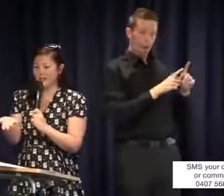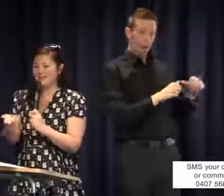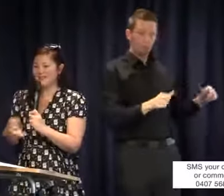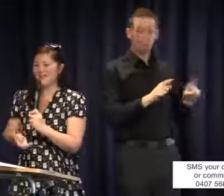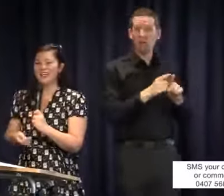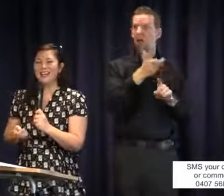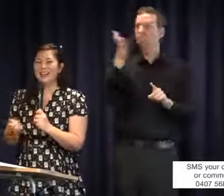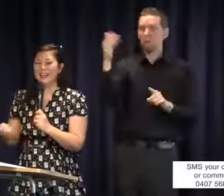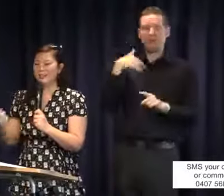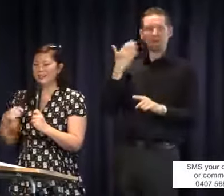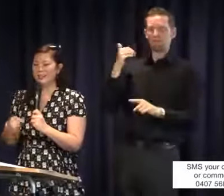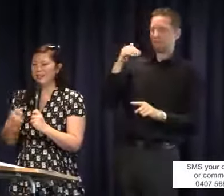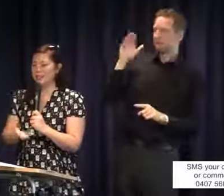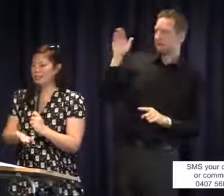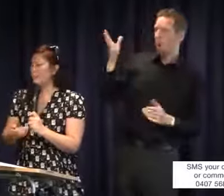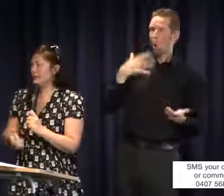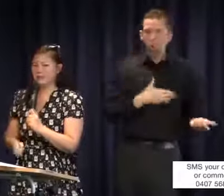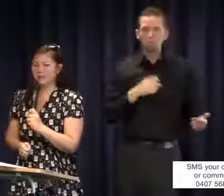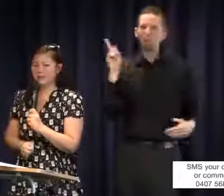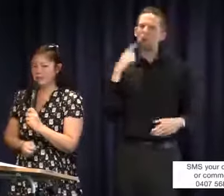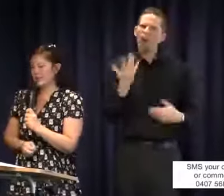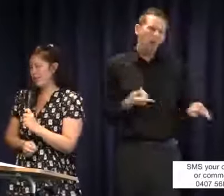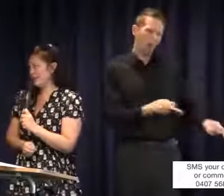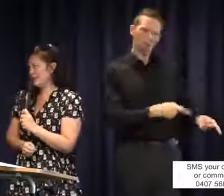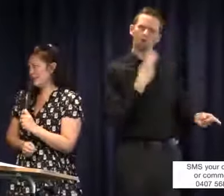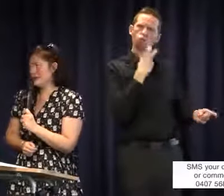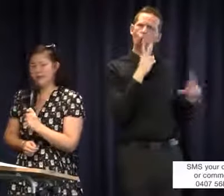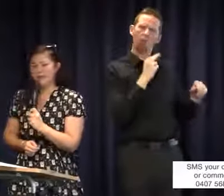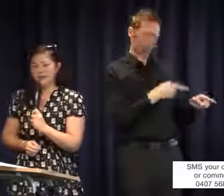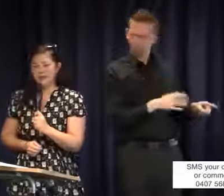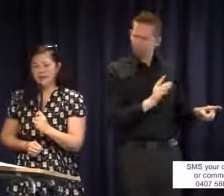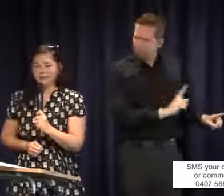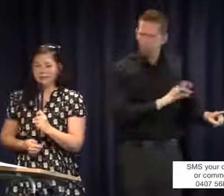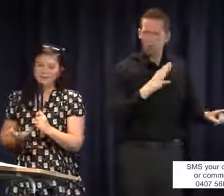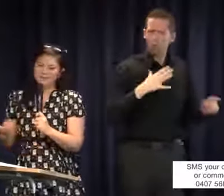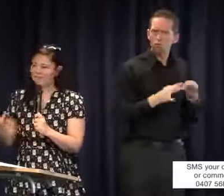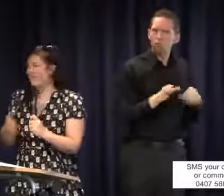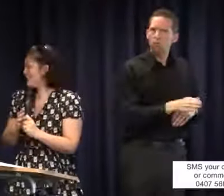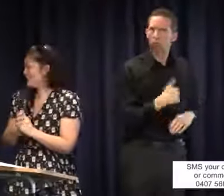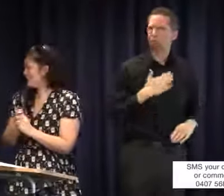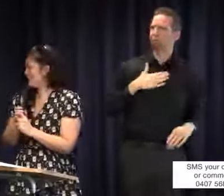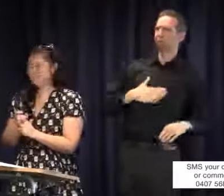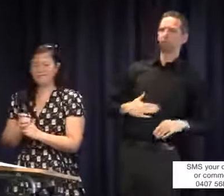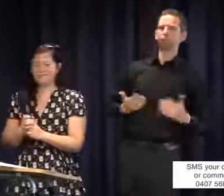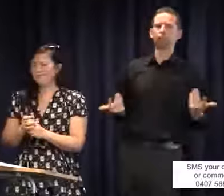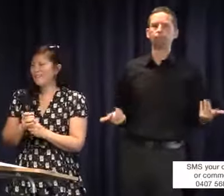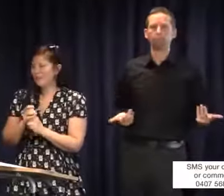parents have, the answer was, `Oh she speaks, so she doesn't need an interpreter.' It is